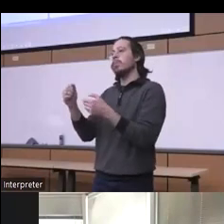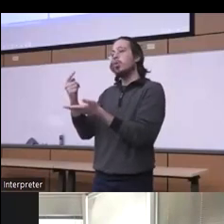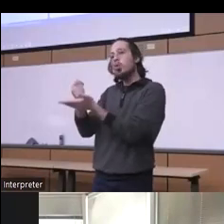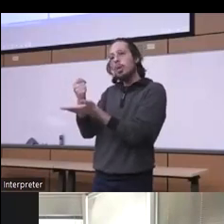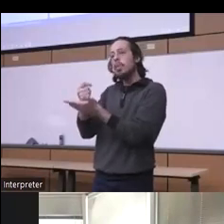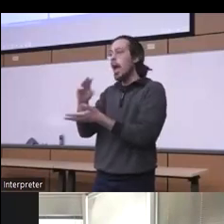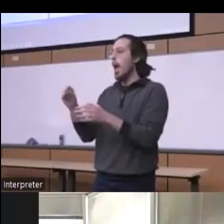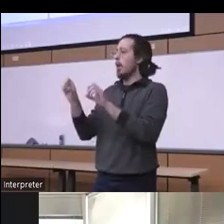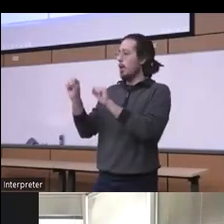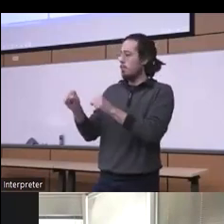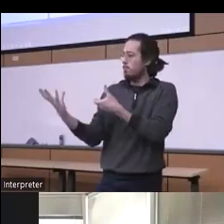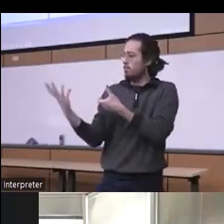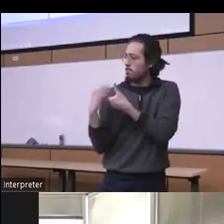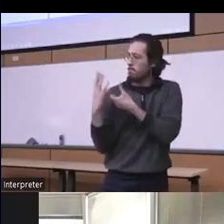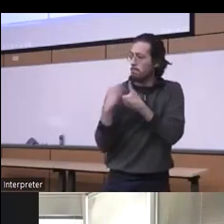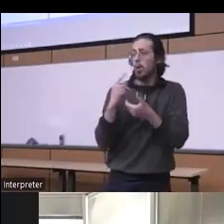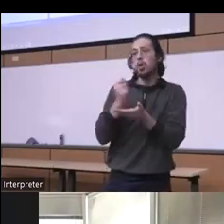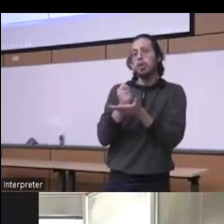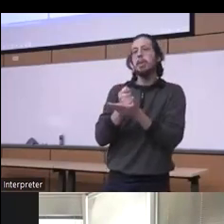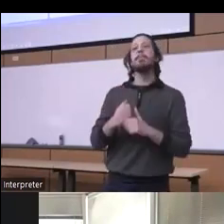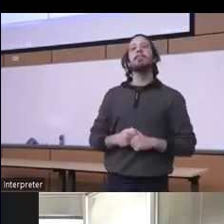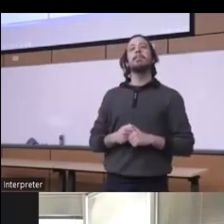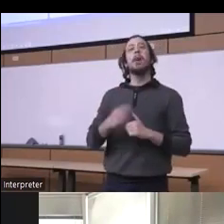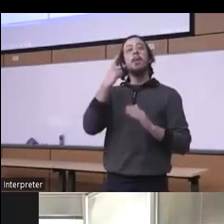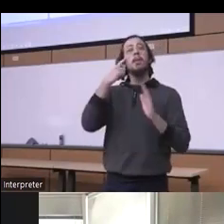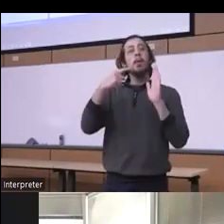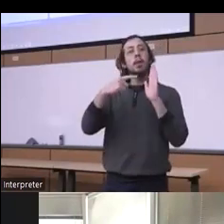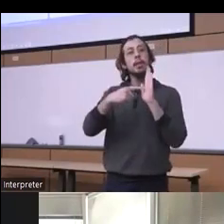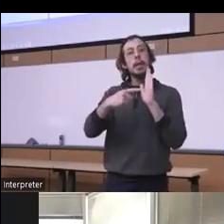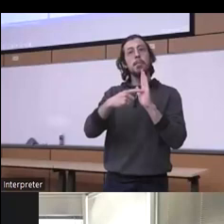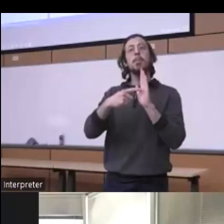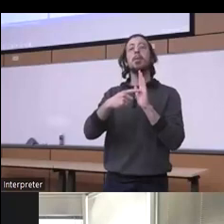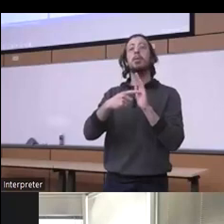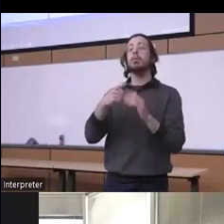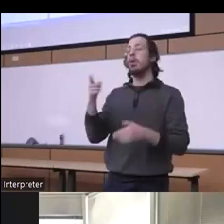as retention and treatment for example instead of using real patients started using again and so